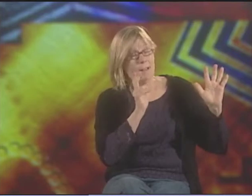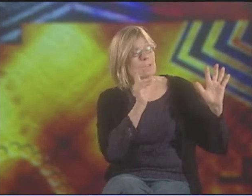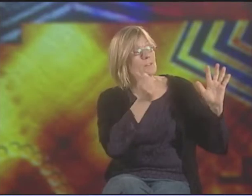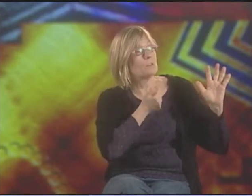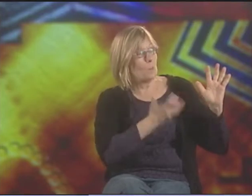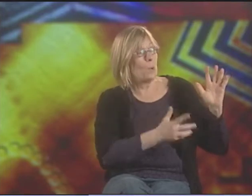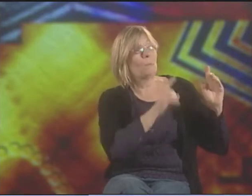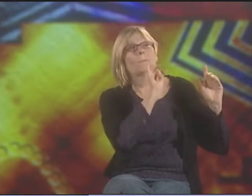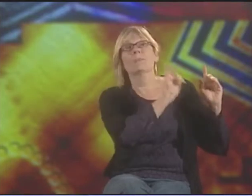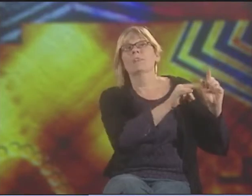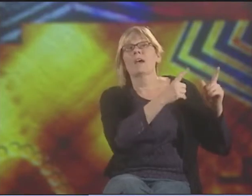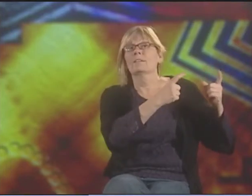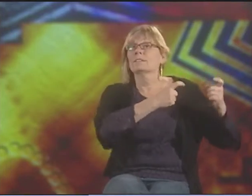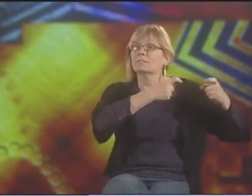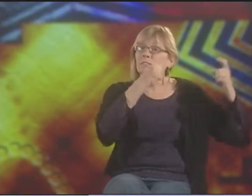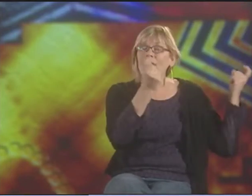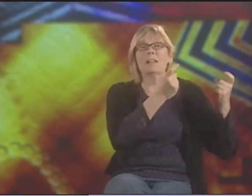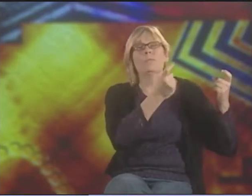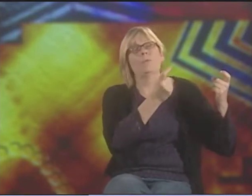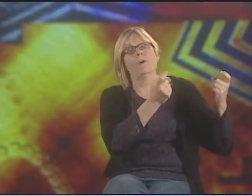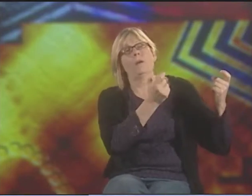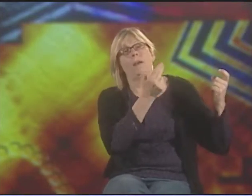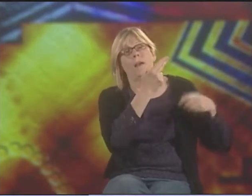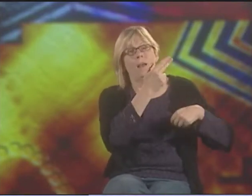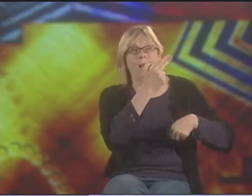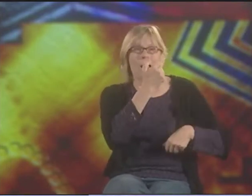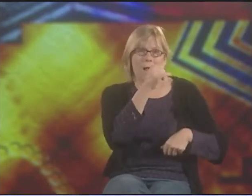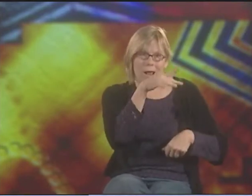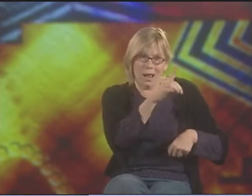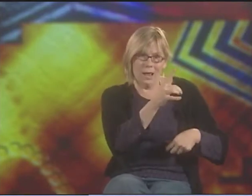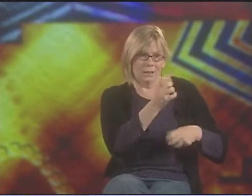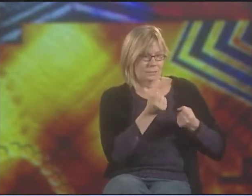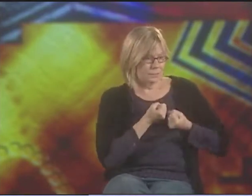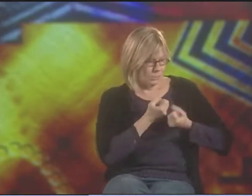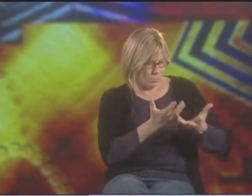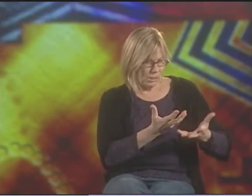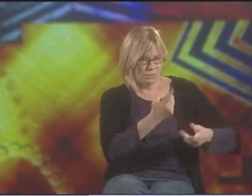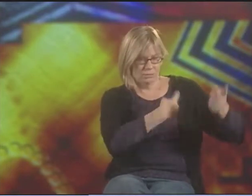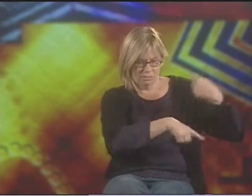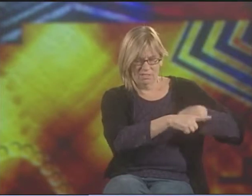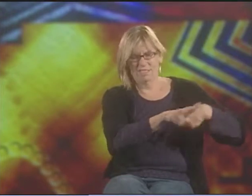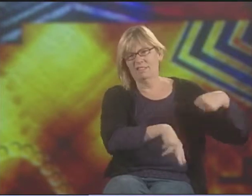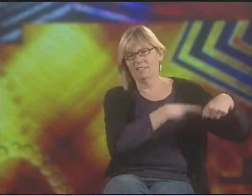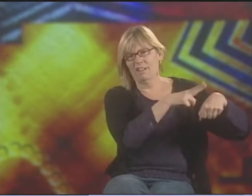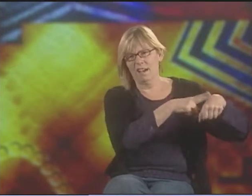LIKE VALLI TALKING ABOUT THE HANDS, CELEBRATING THE HANDS